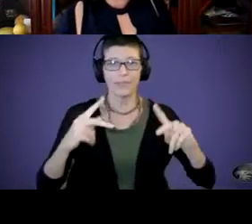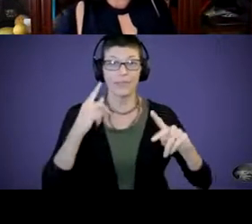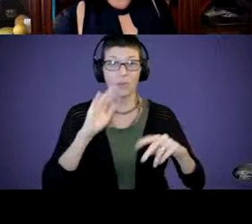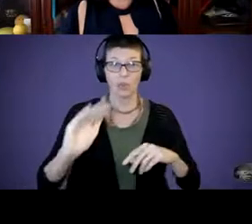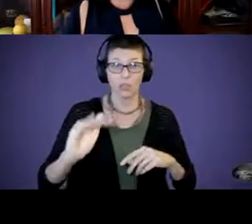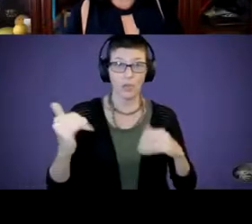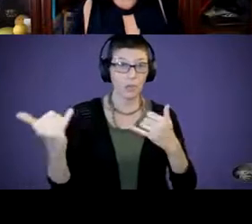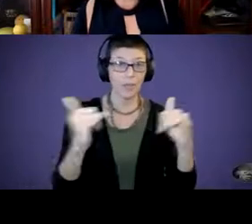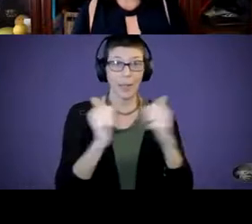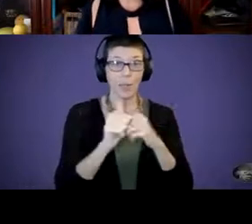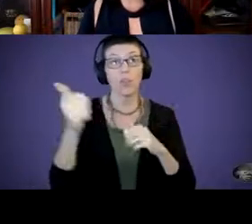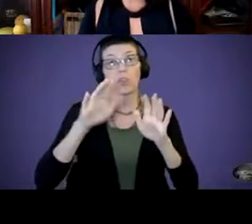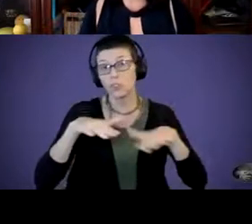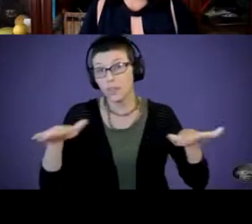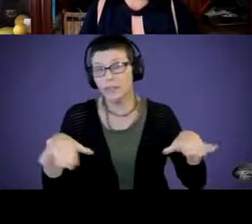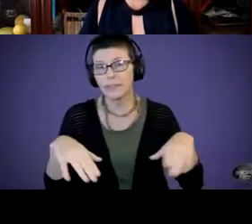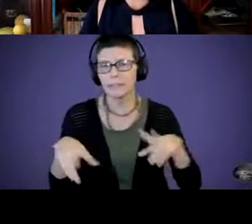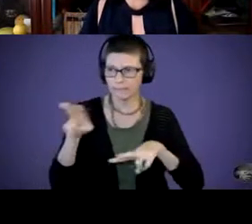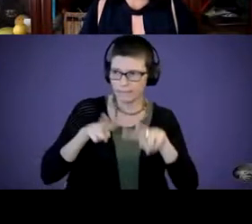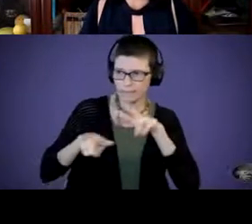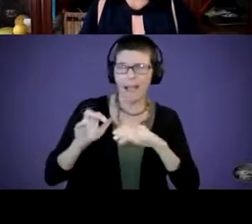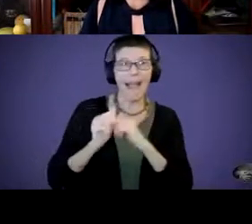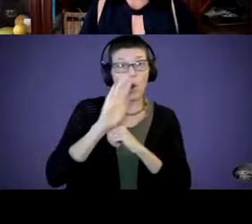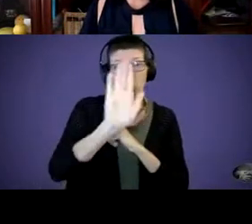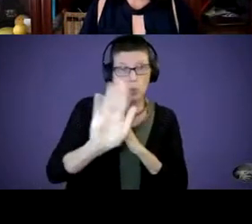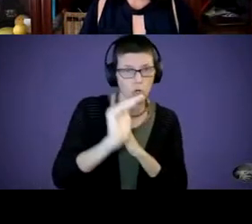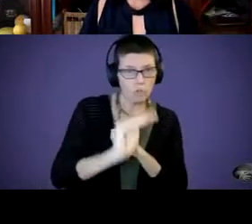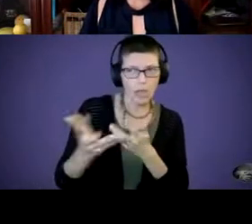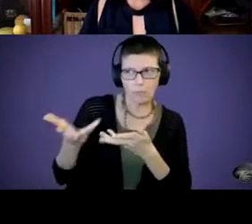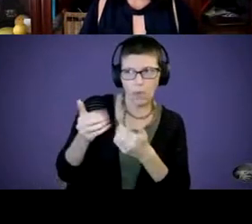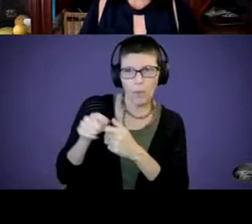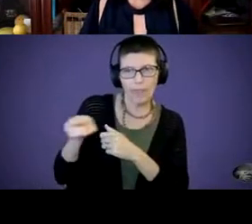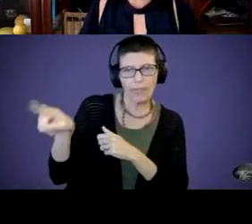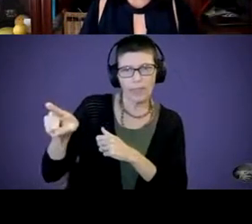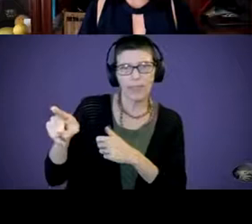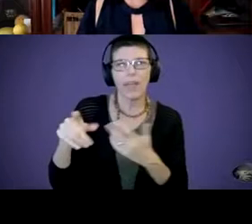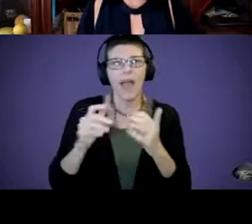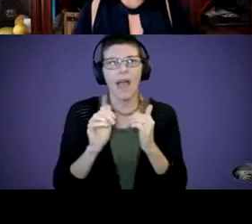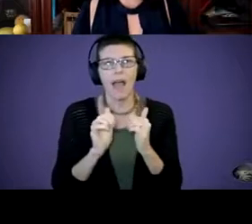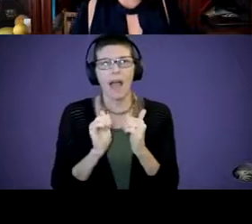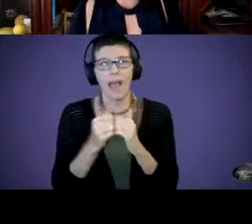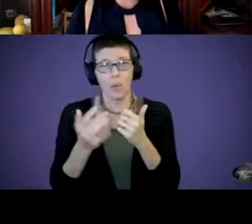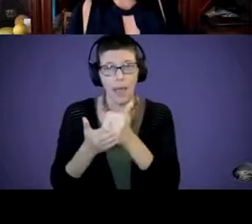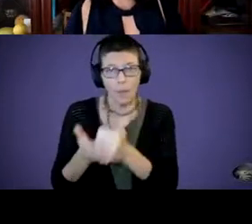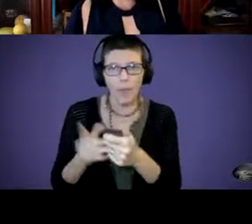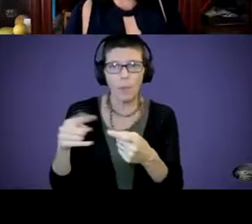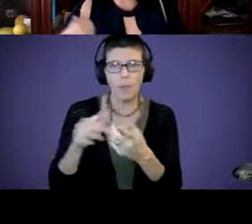Observe how your child engages with them. How do we help them as they get older on a playground?